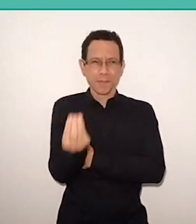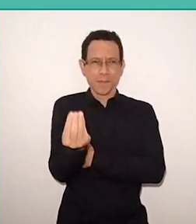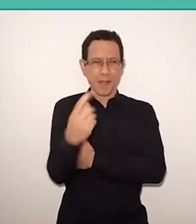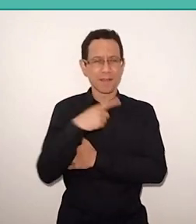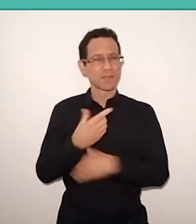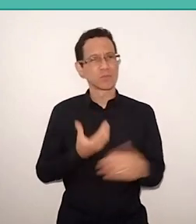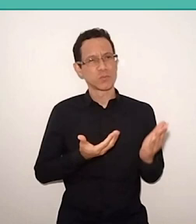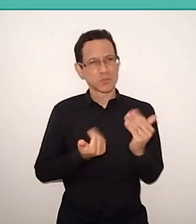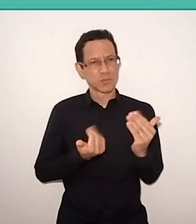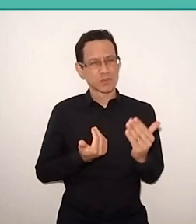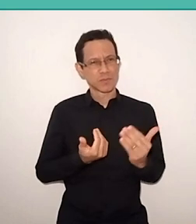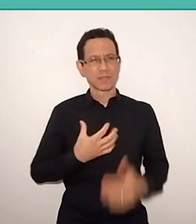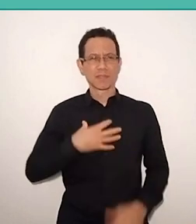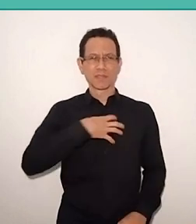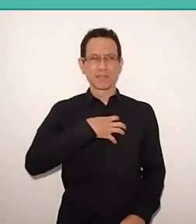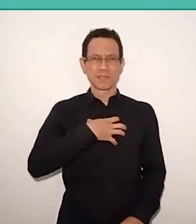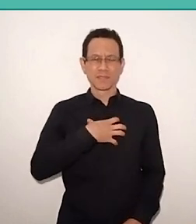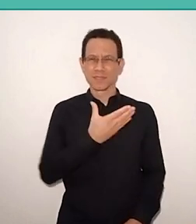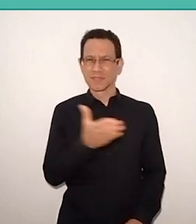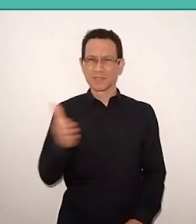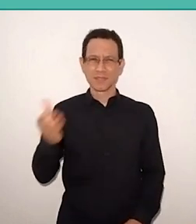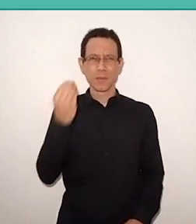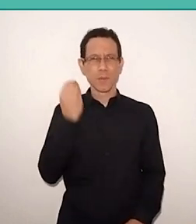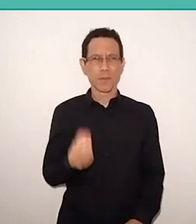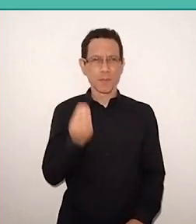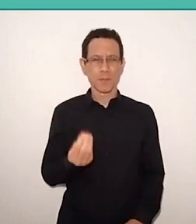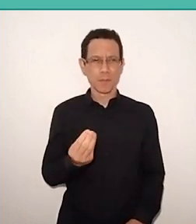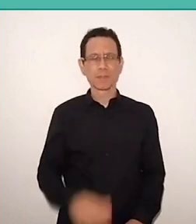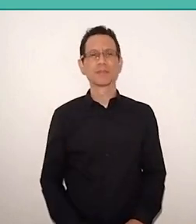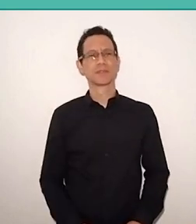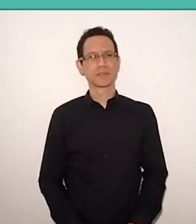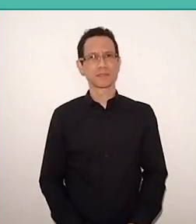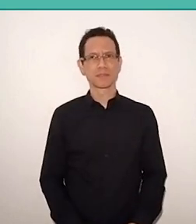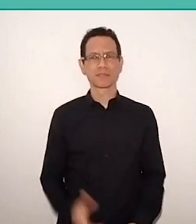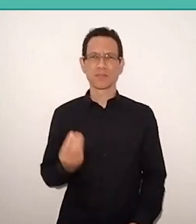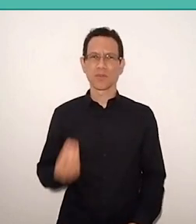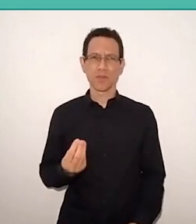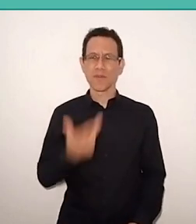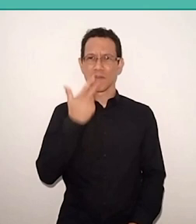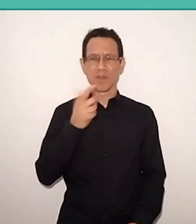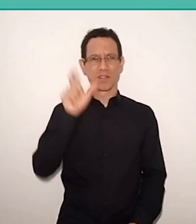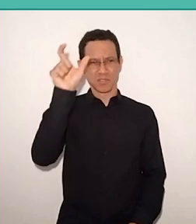that 'disgentify', people that